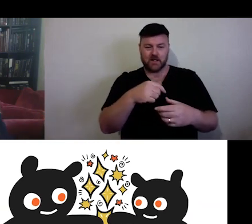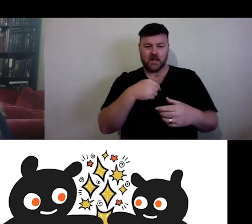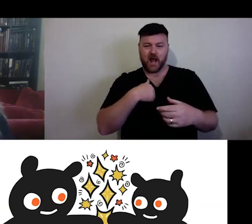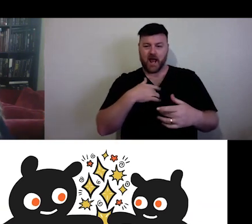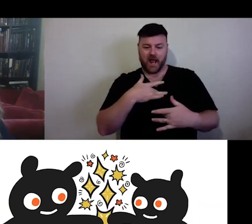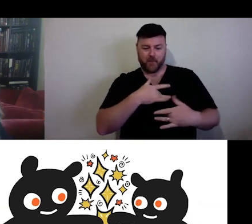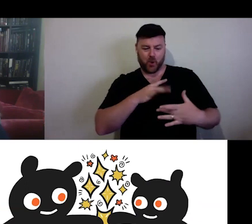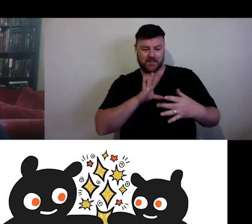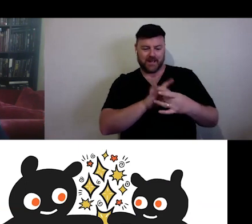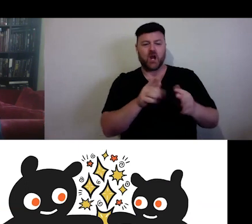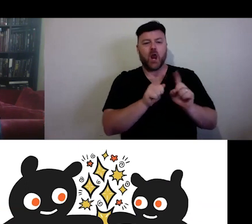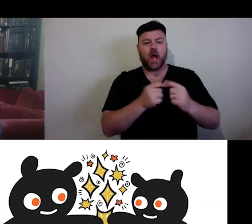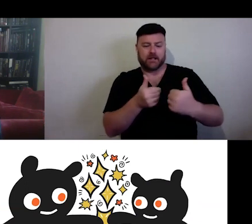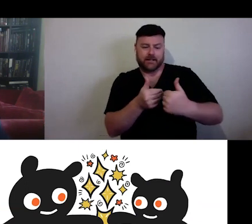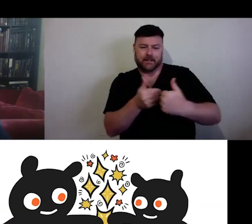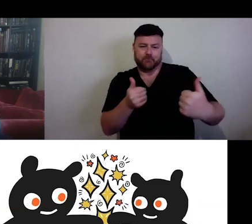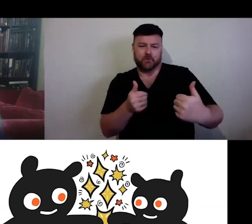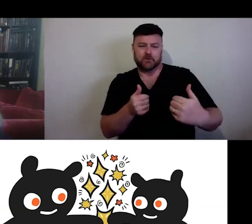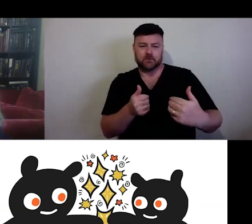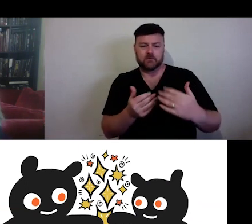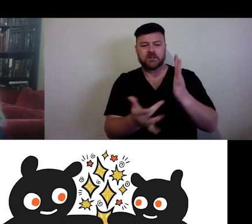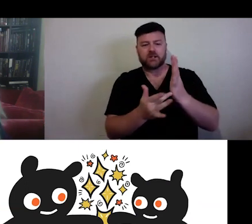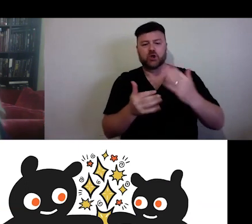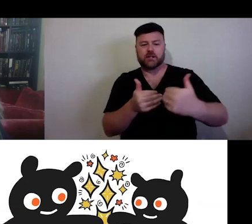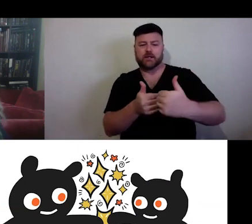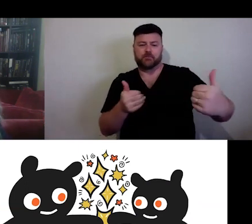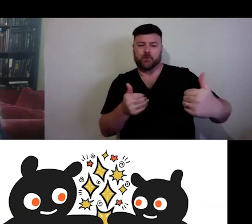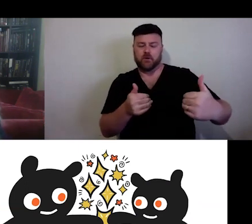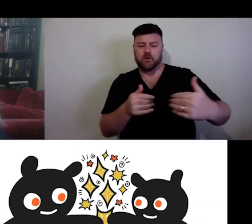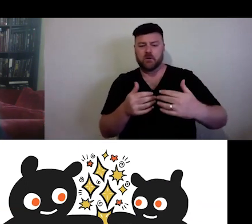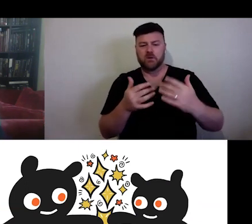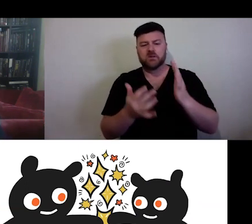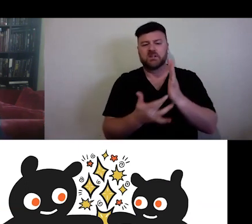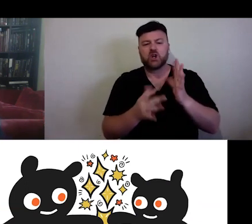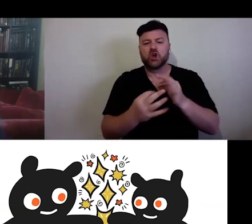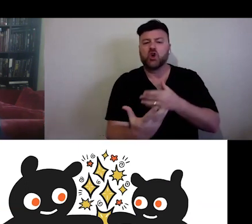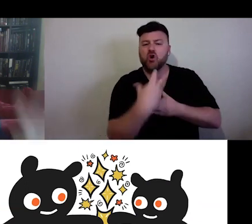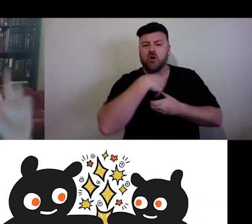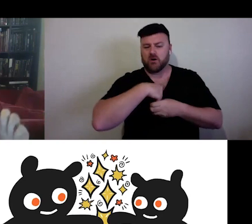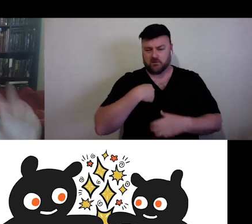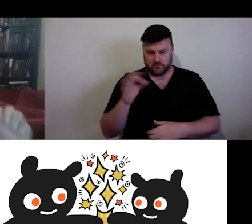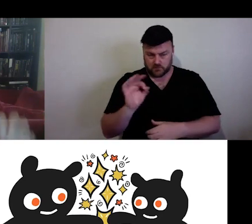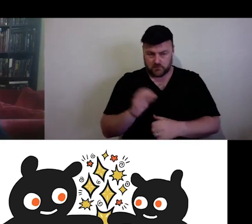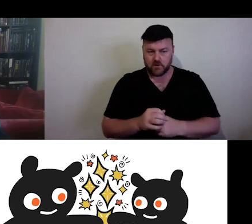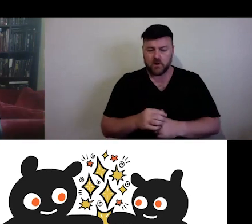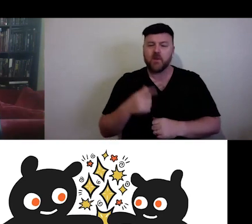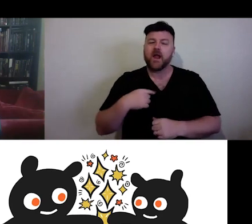separate, as if we're separate. But that's where I like the term "touch points".